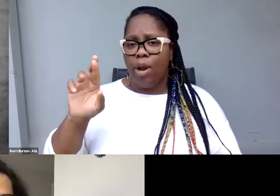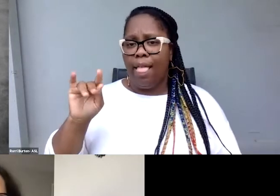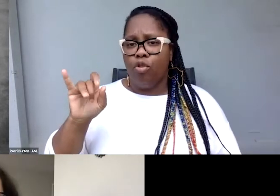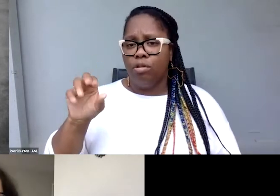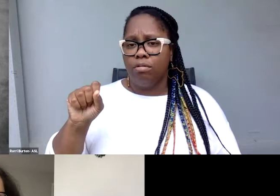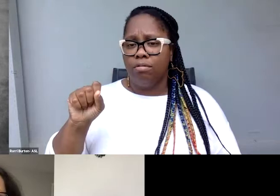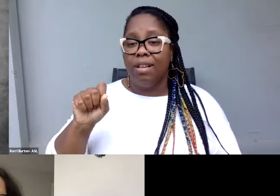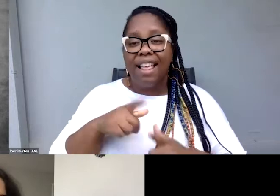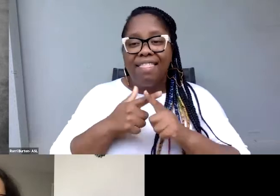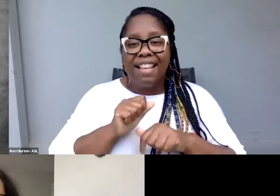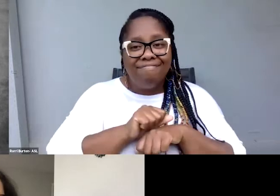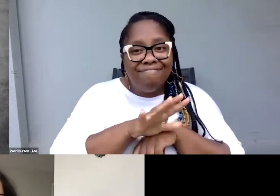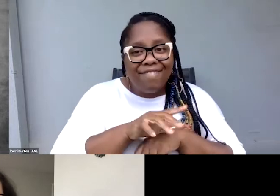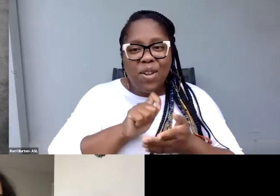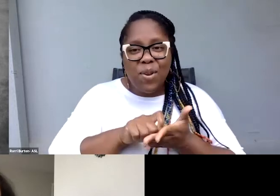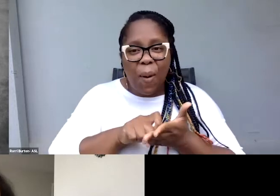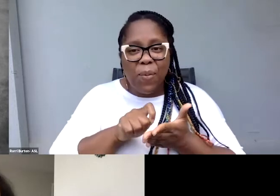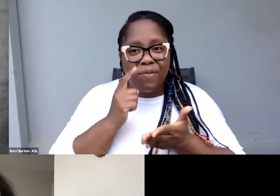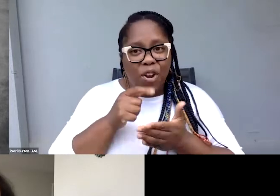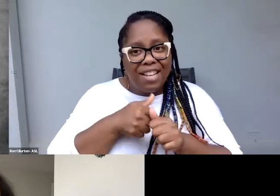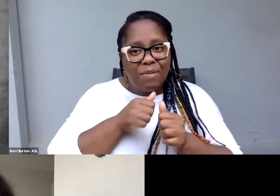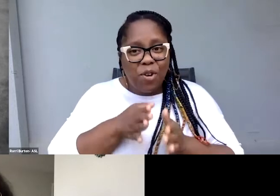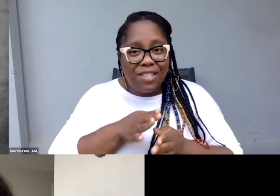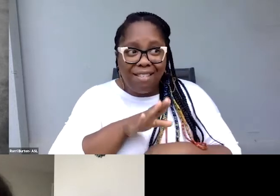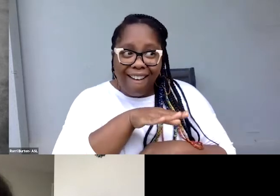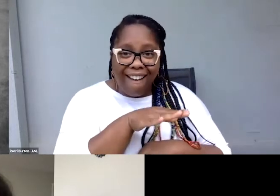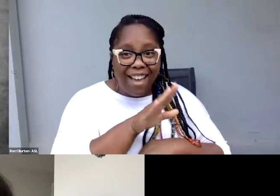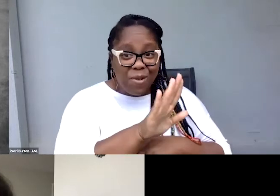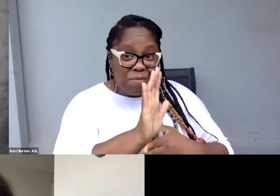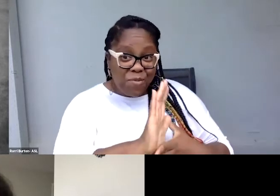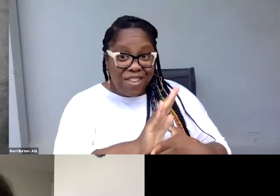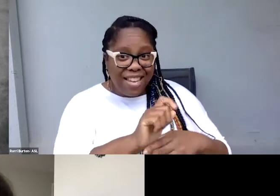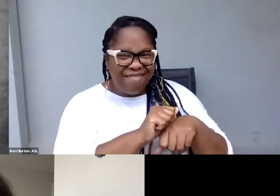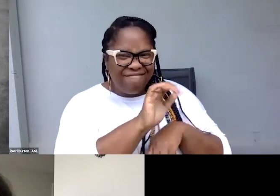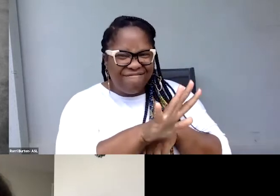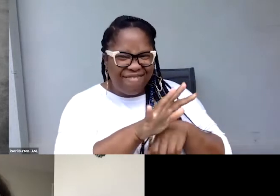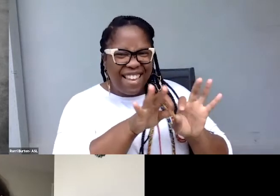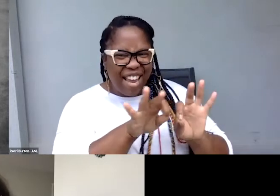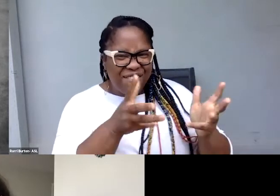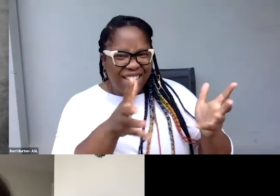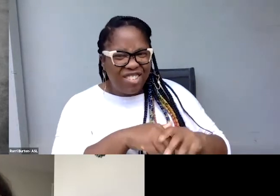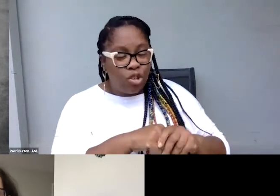to each person, hey, I captioned your trailer. Here's where to find instructions on how to put it on your YouTube.